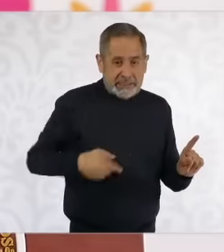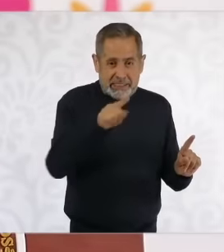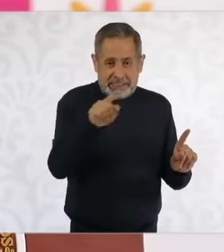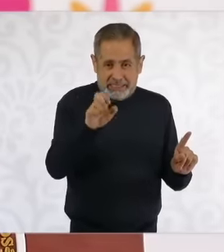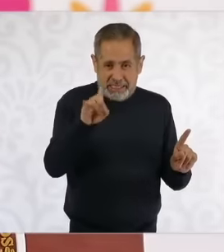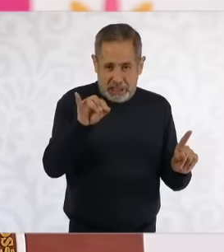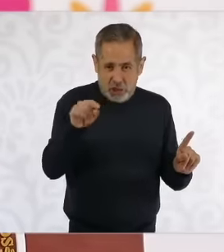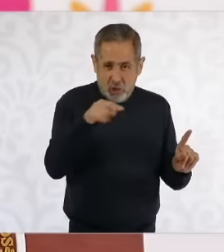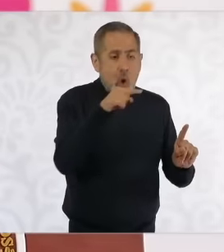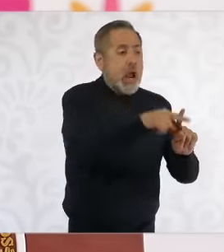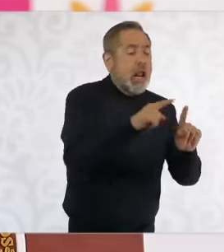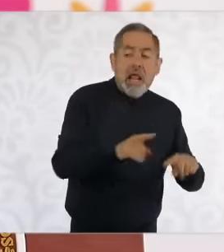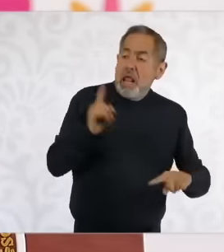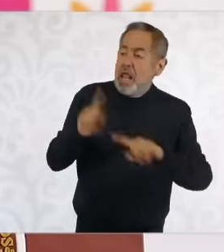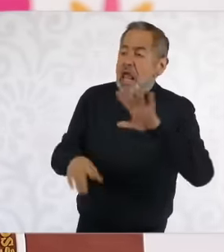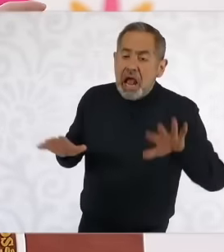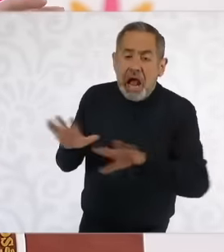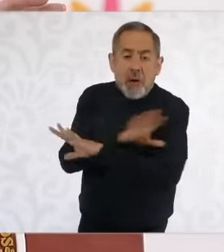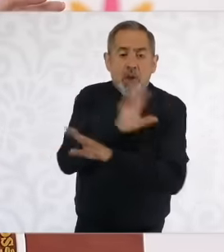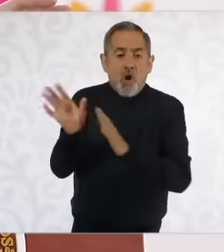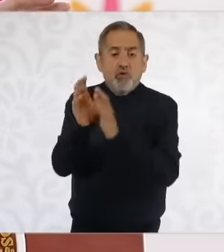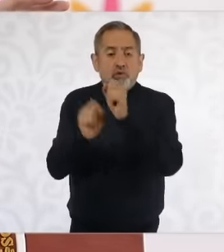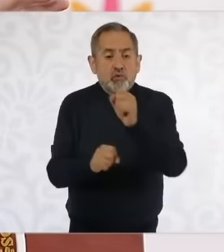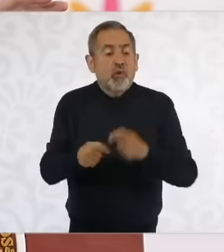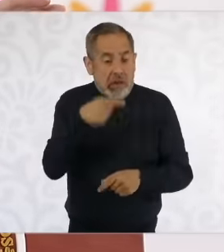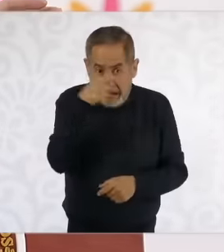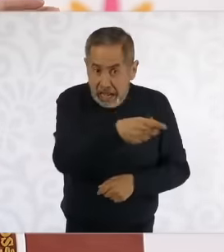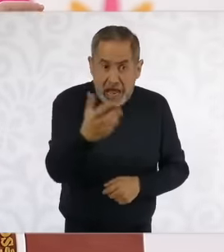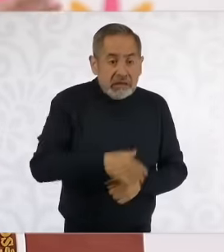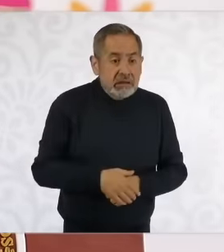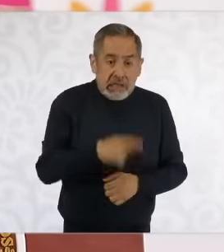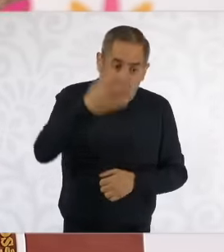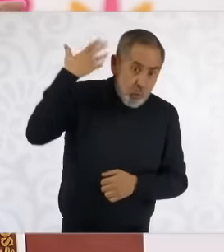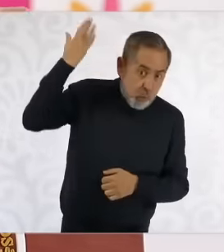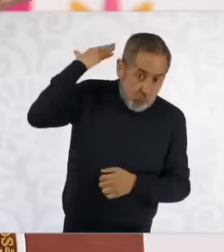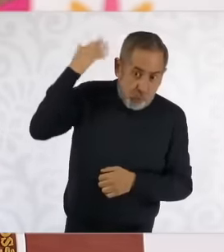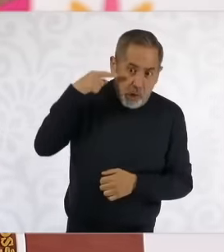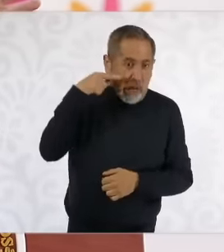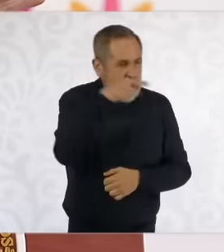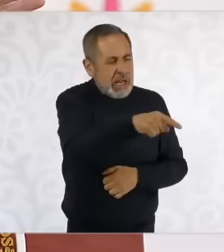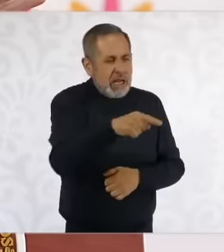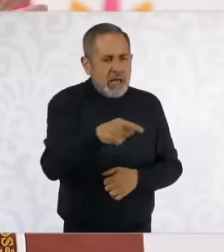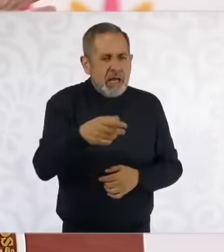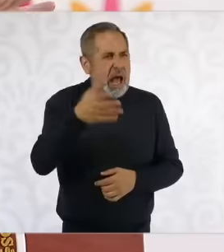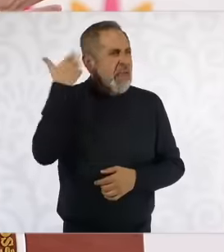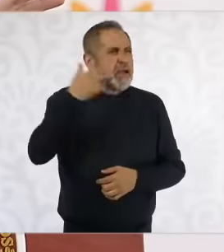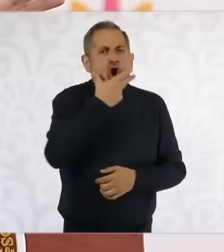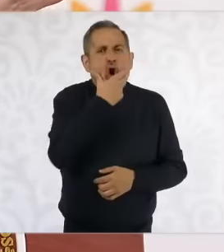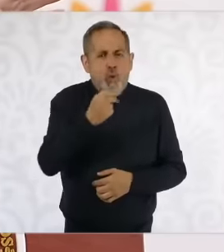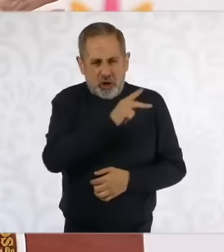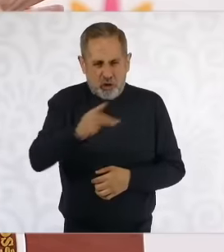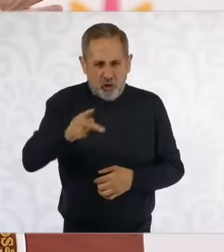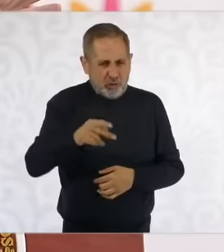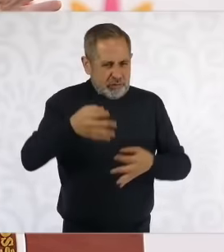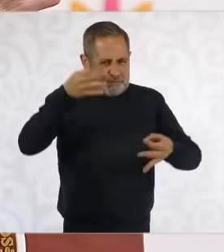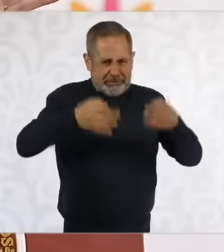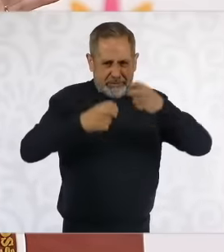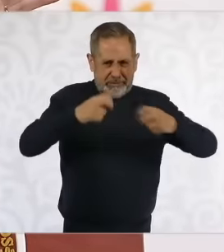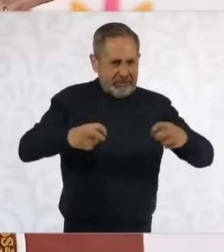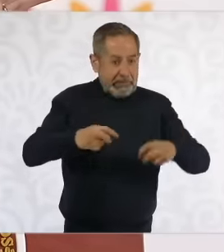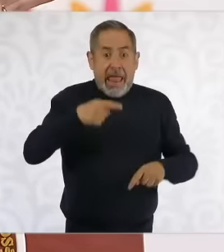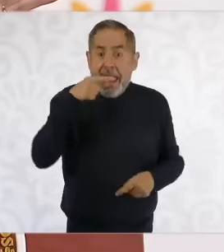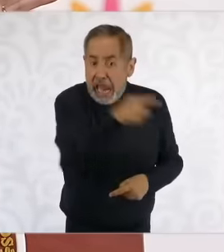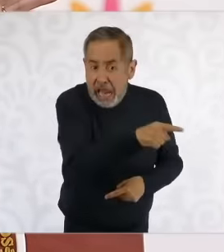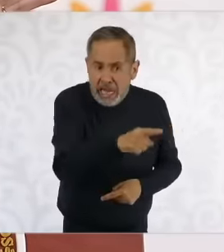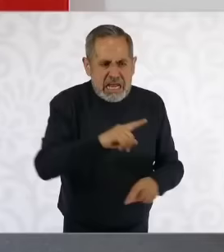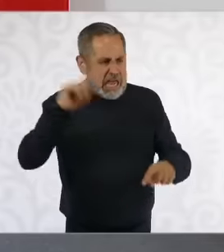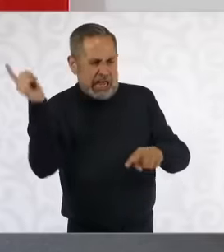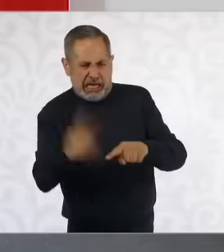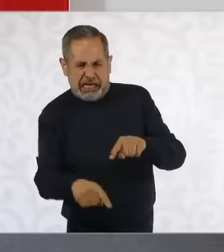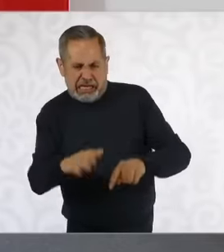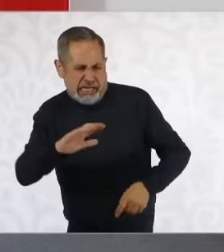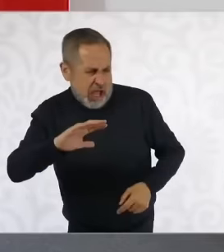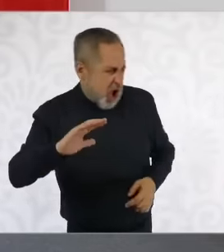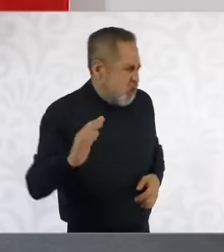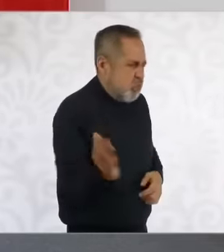the ministers ministers I think they were pure men then eh And he chooses